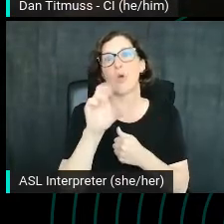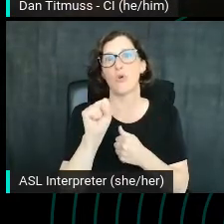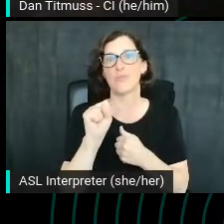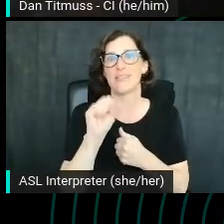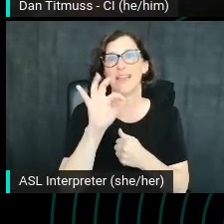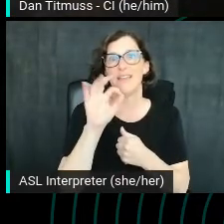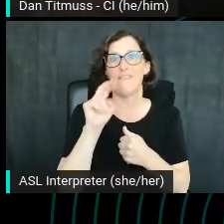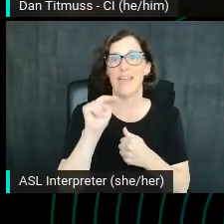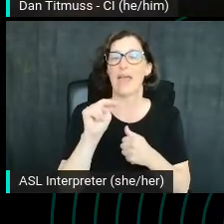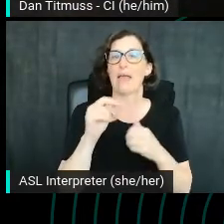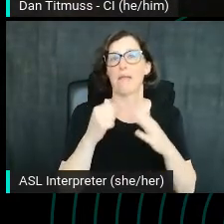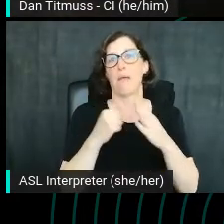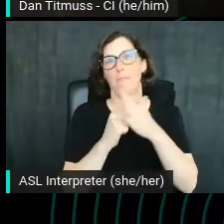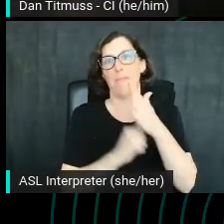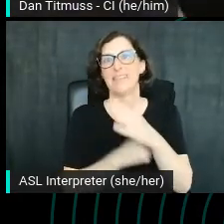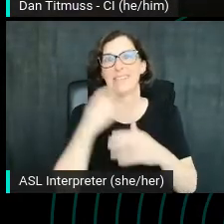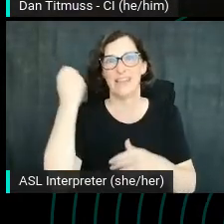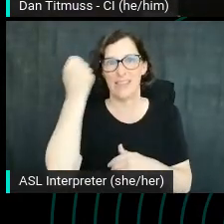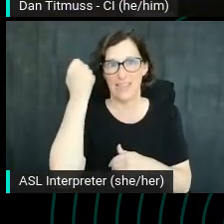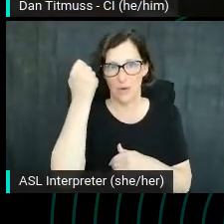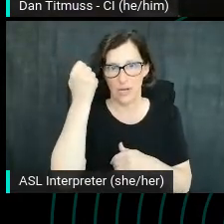Side note. This YouTube alt shift X